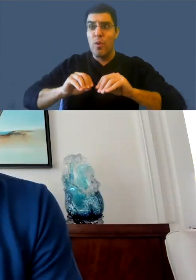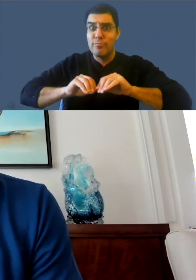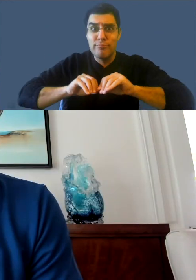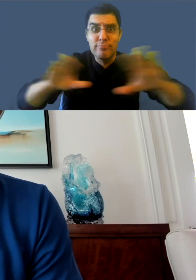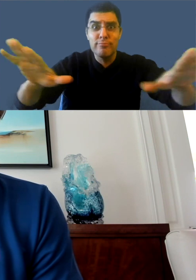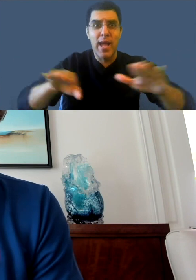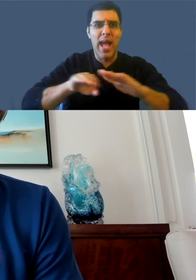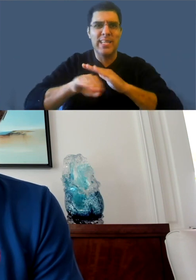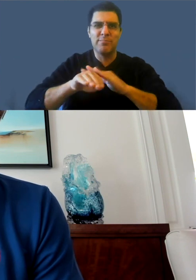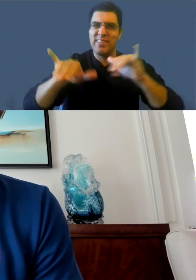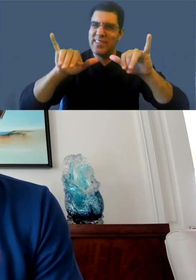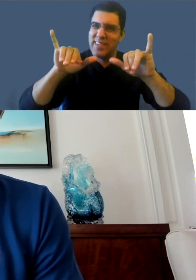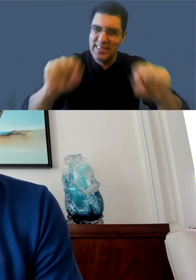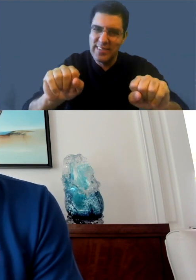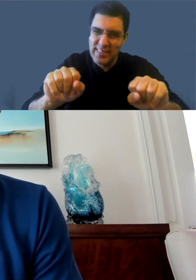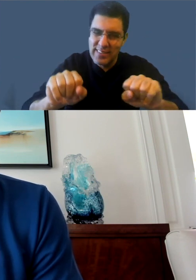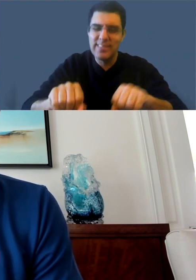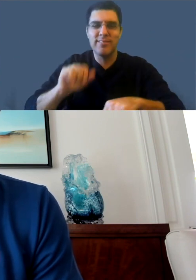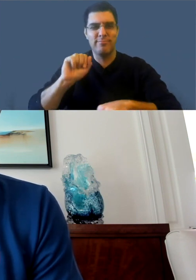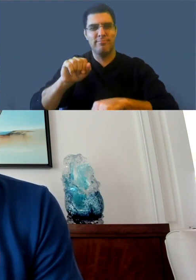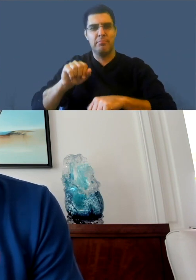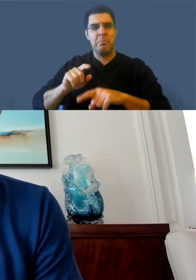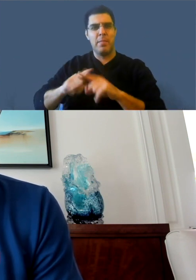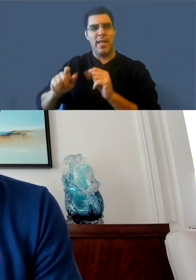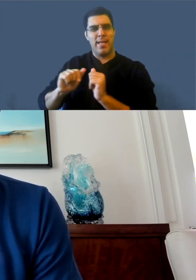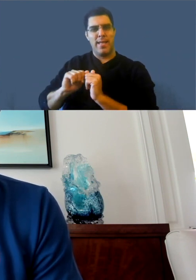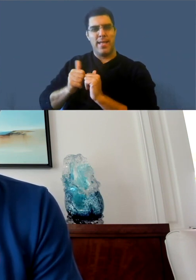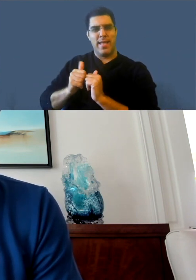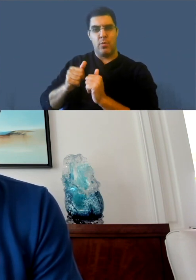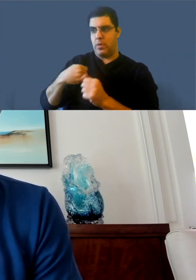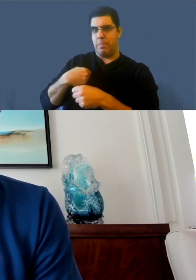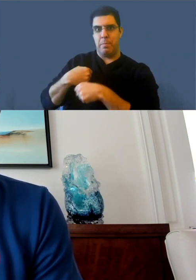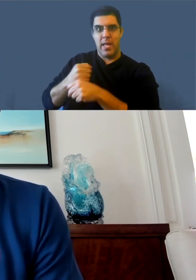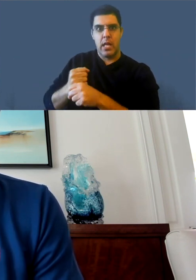So the things that we're doing to drive more captions are three.